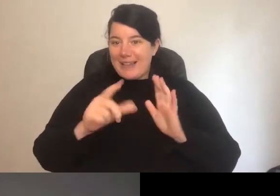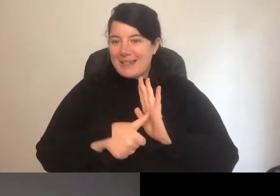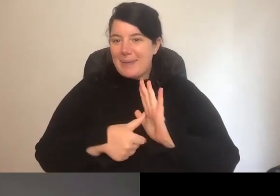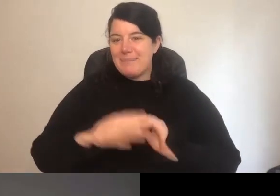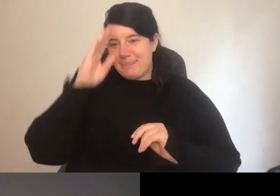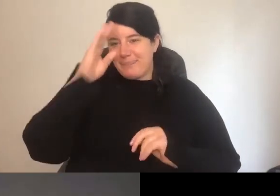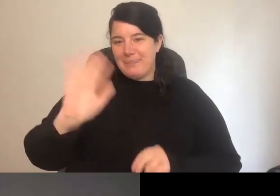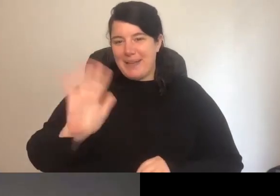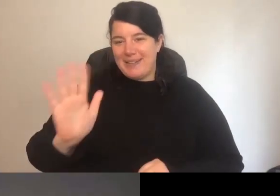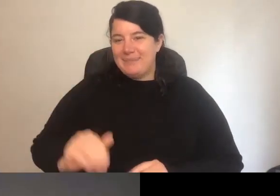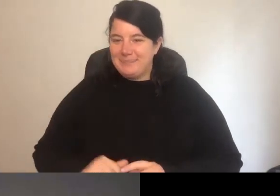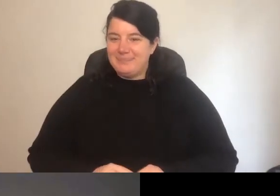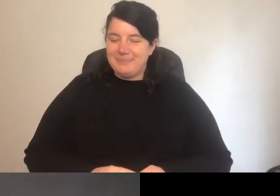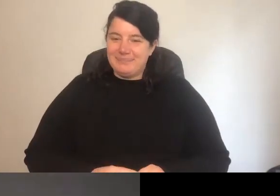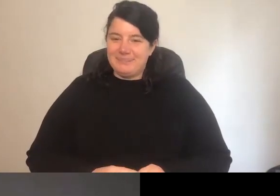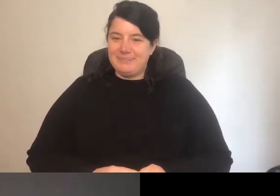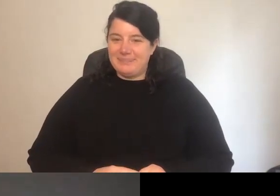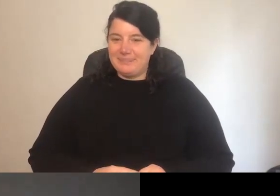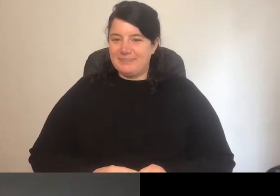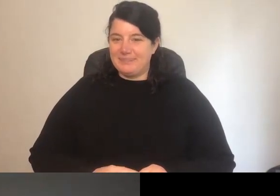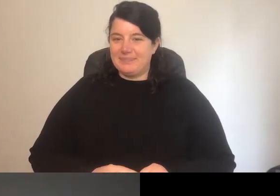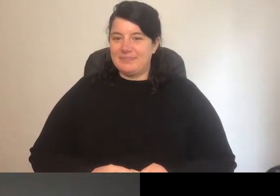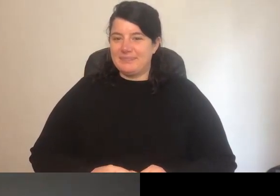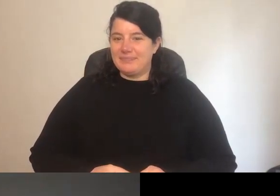Bye for now.